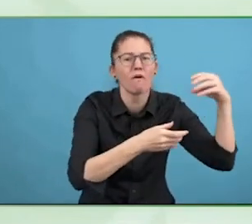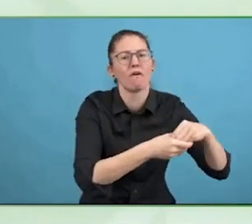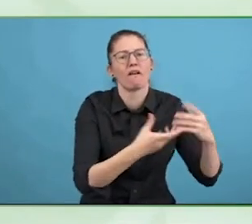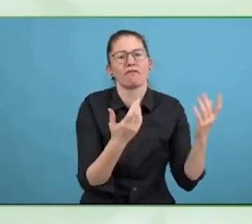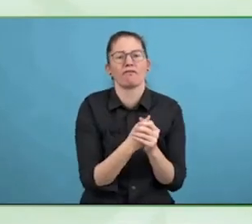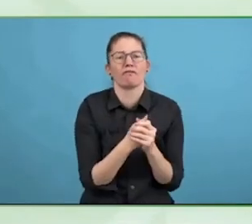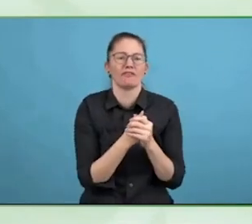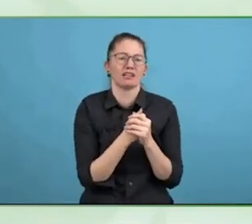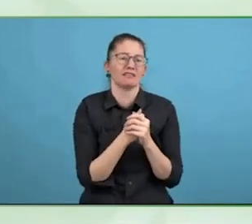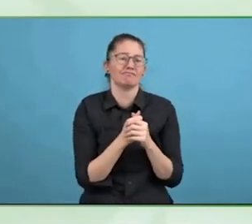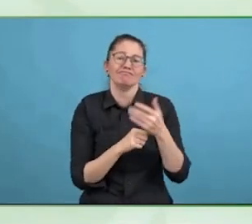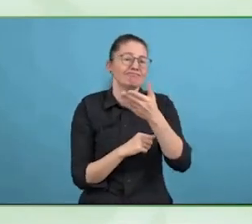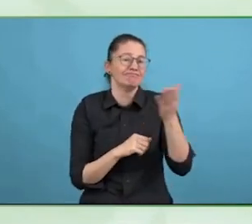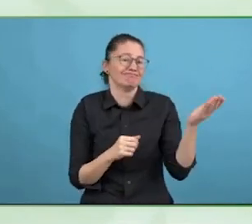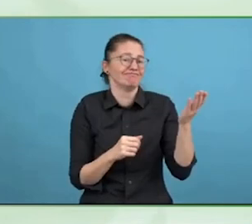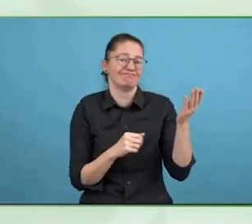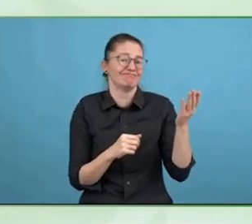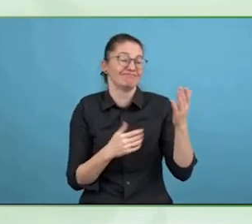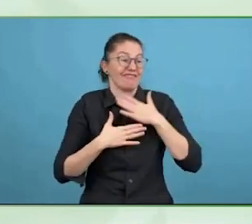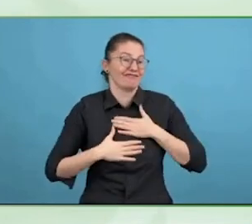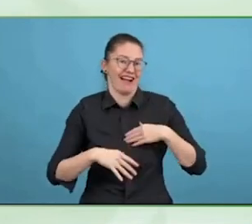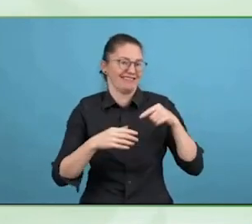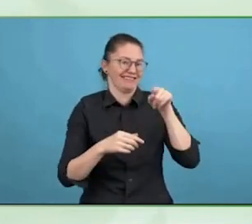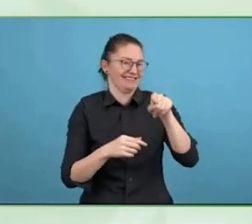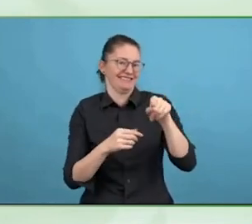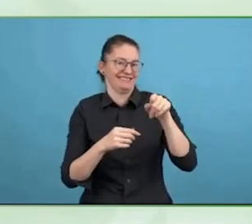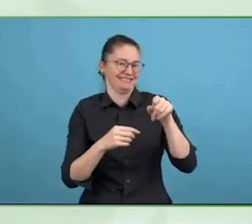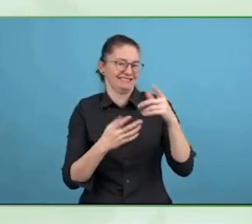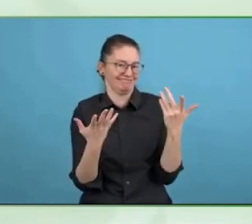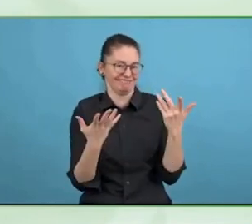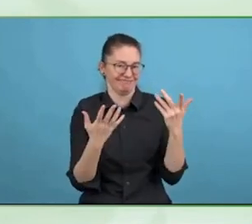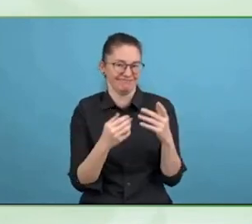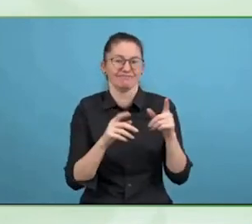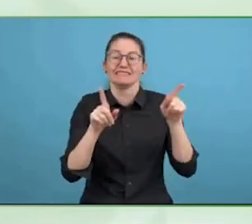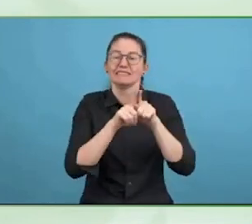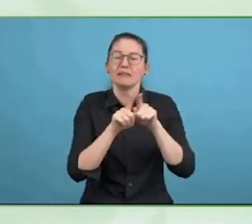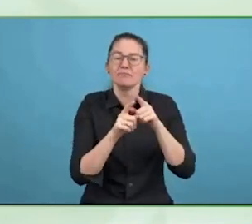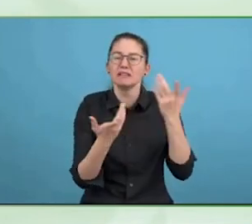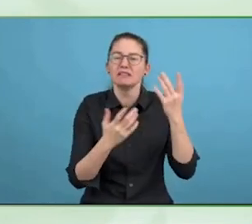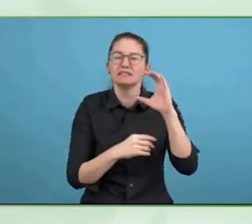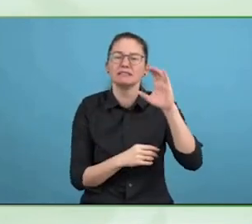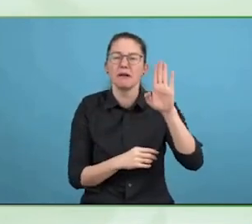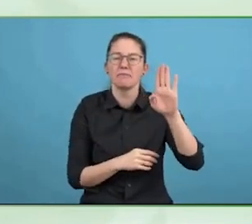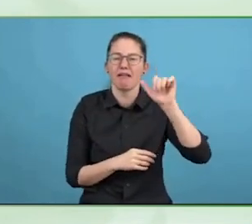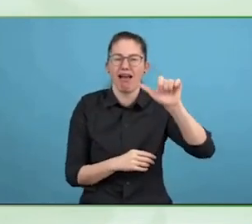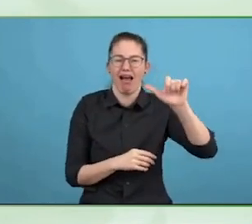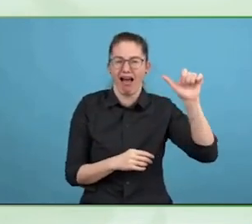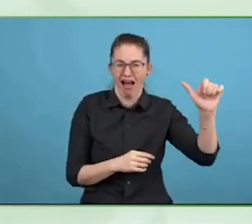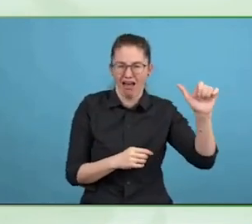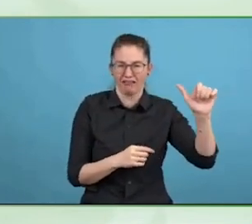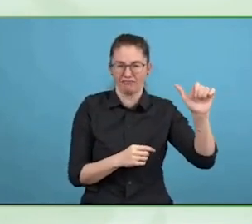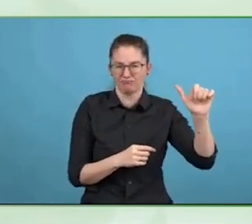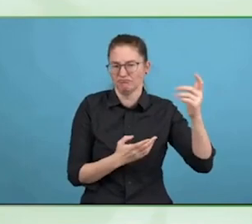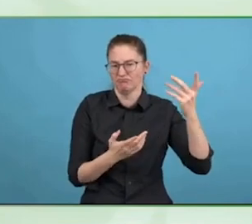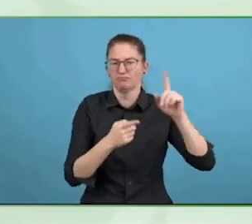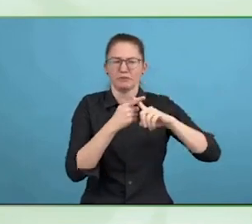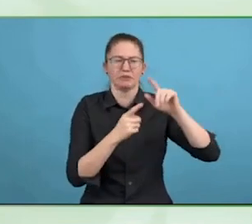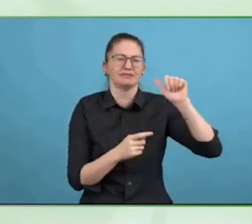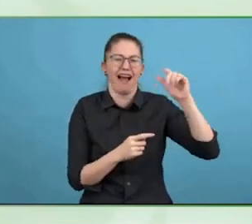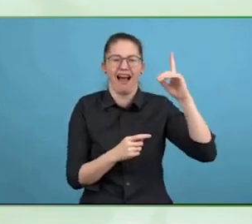When more organisations are forced to do something, other people start to get exposed to it, maybe do not need it but benefit.